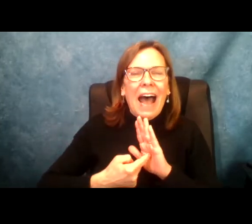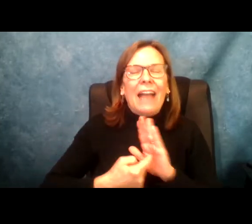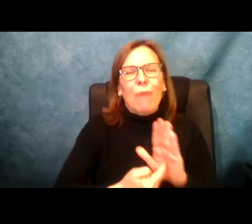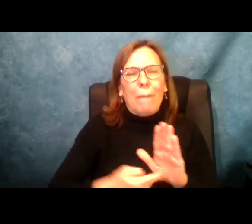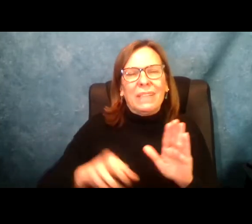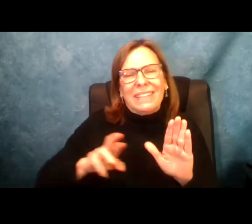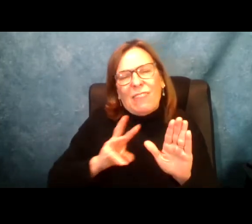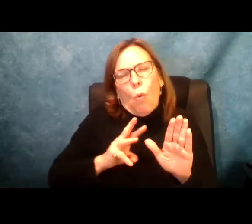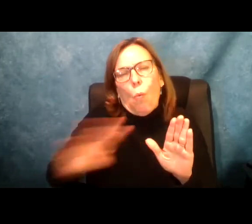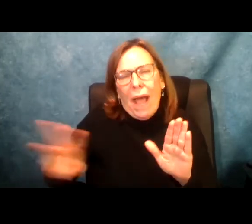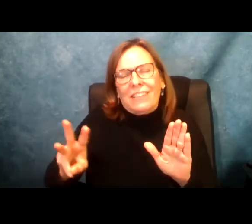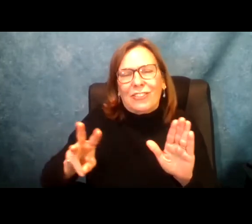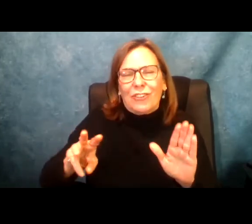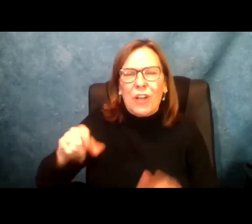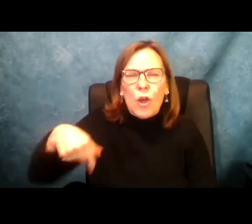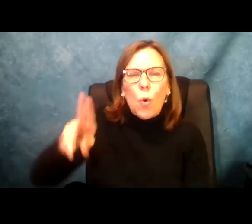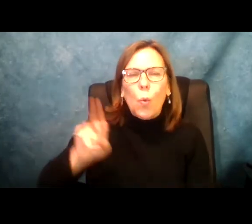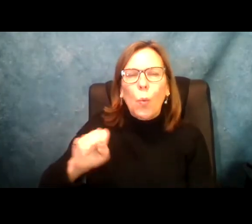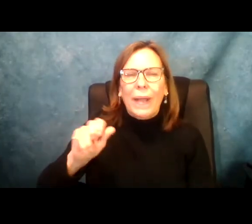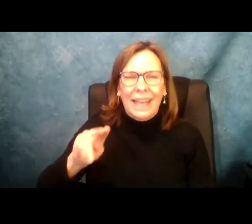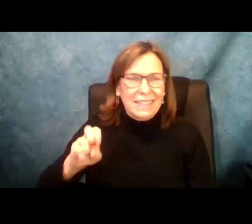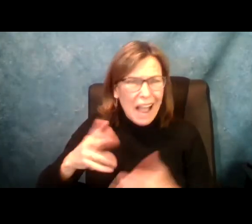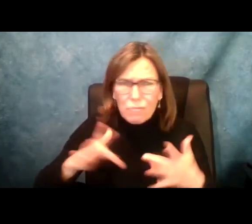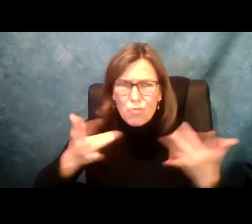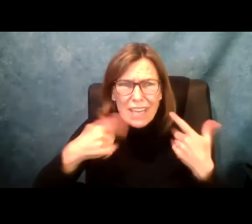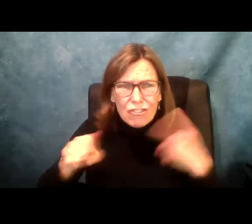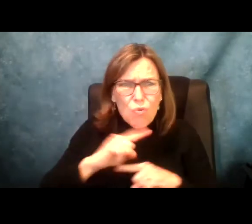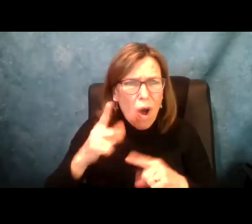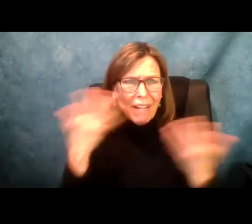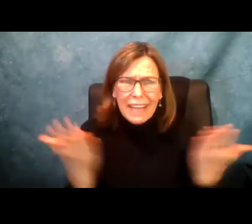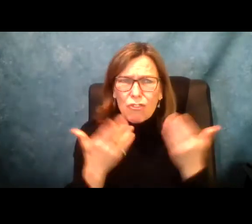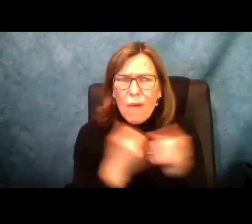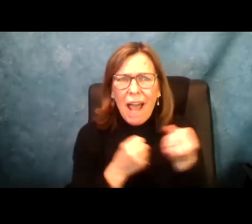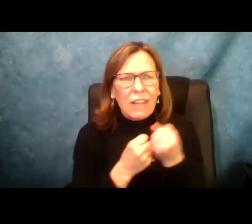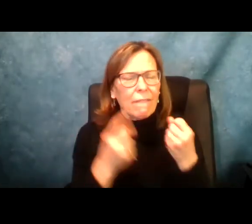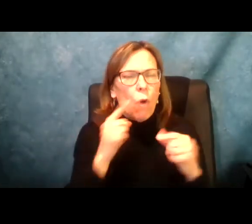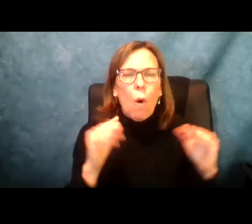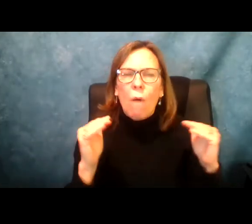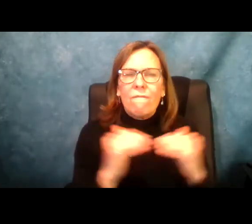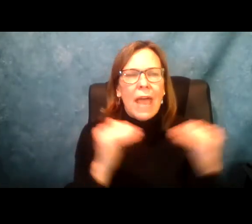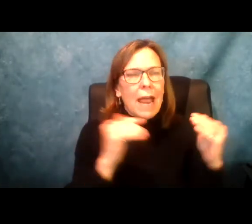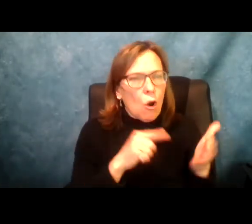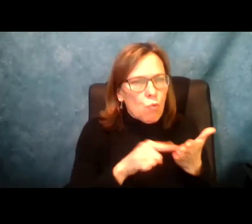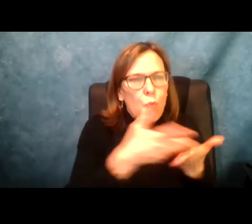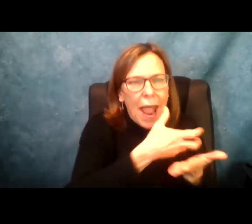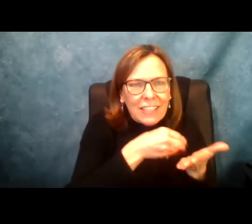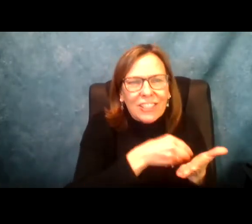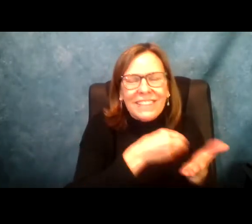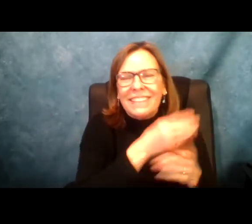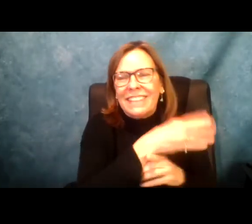. I use she/her pronouns. I' m excited to represent western queens. I'm so thrilled you